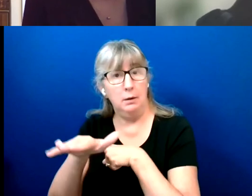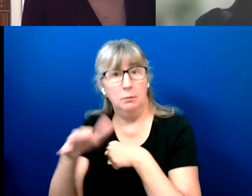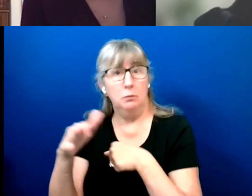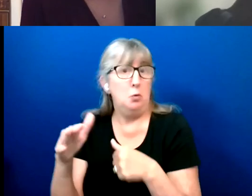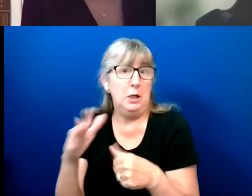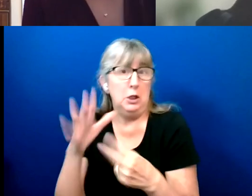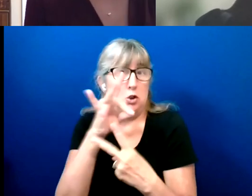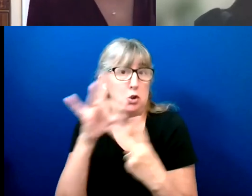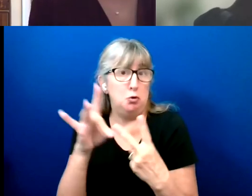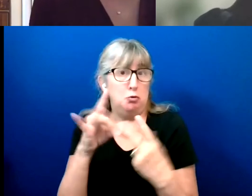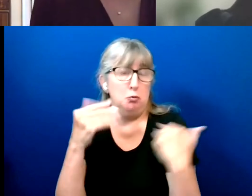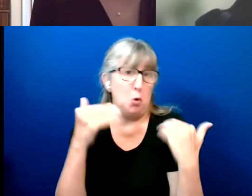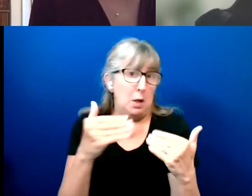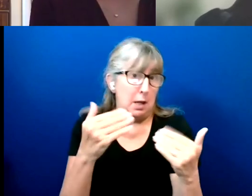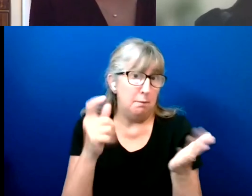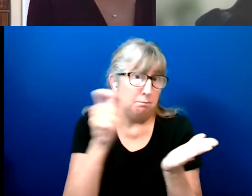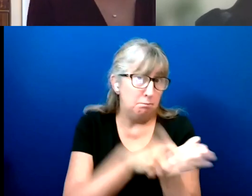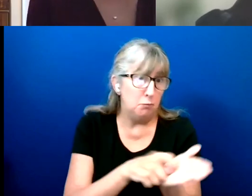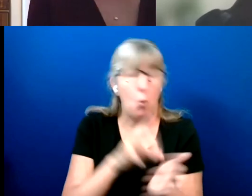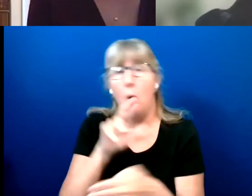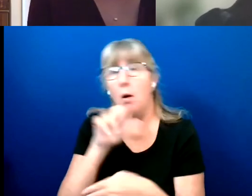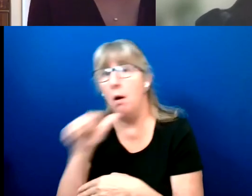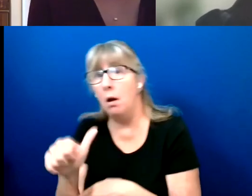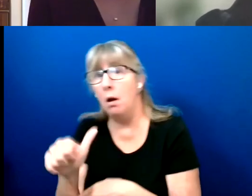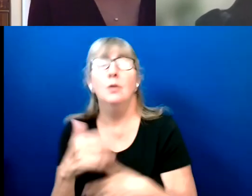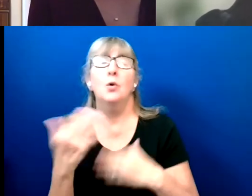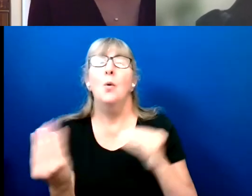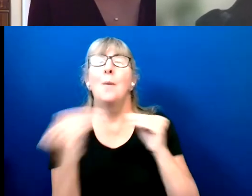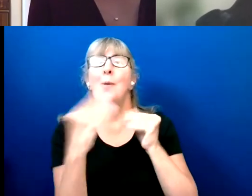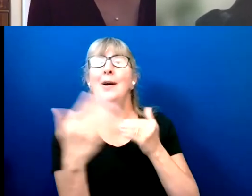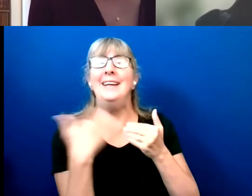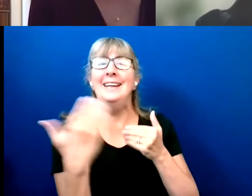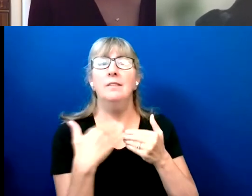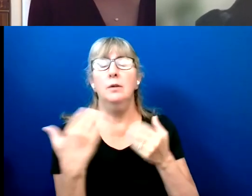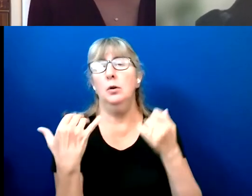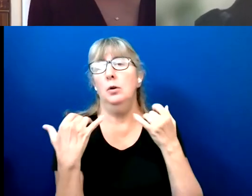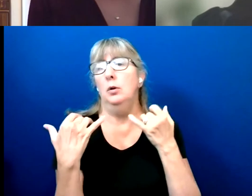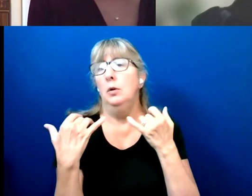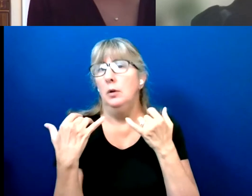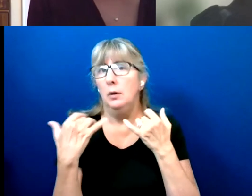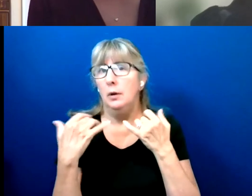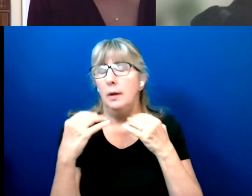So making it easier, and taking away some of the barriers that people encountered definitely